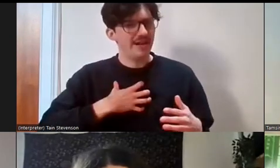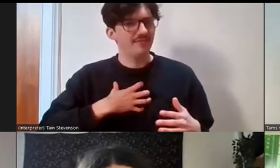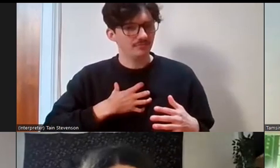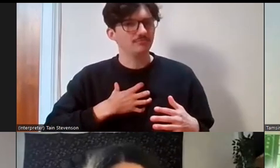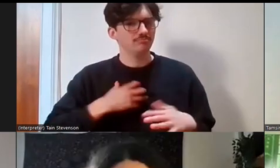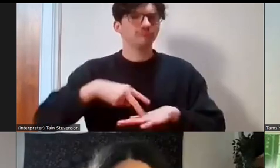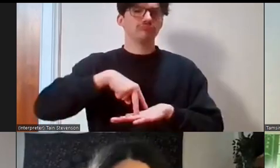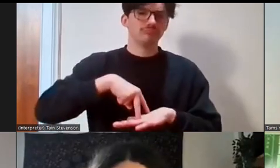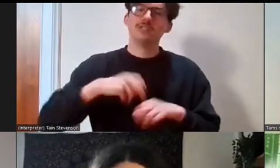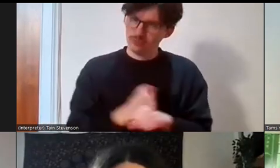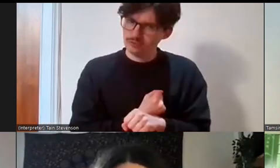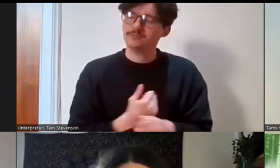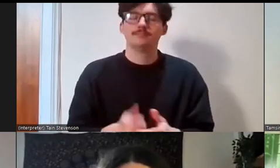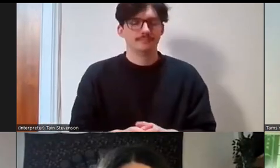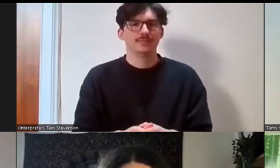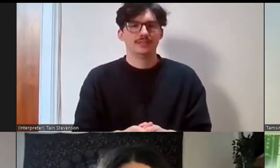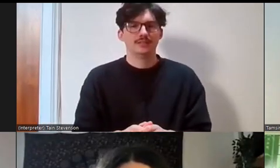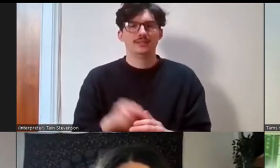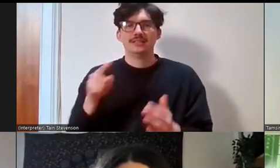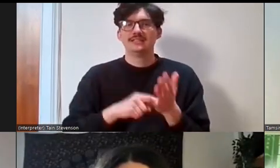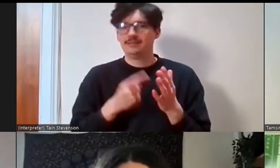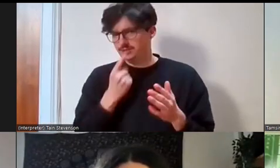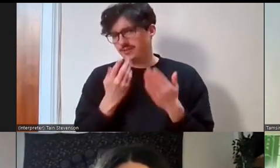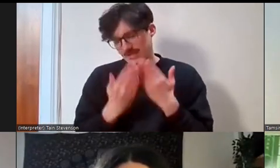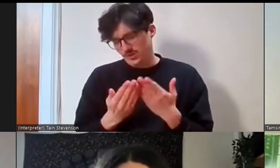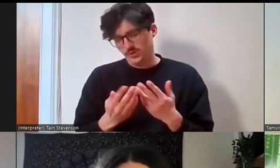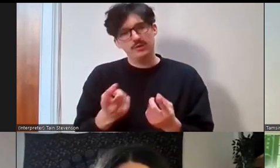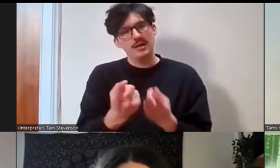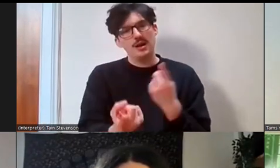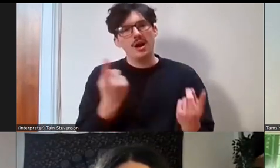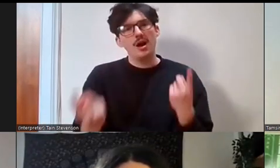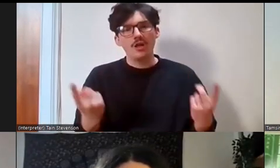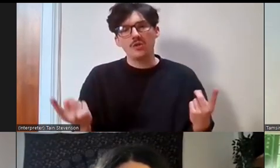Brilliant signposting. Anyone else got any sort of hints and tips around courses or